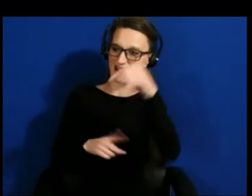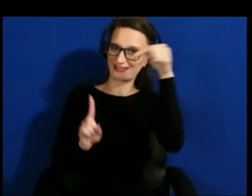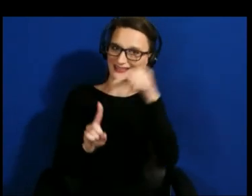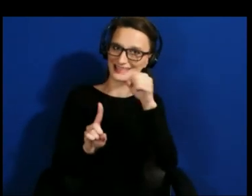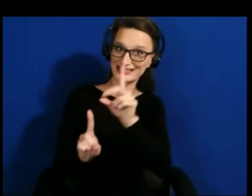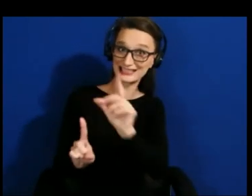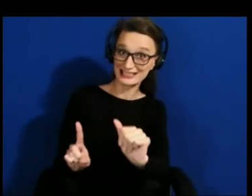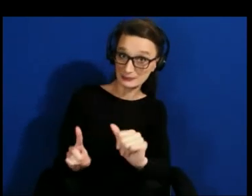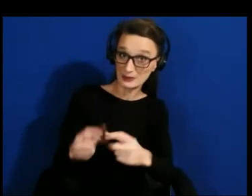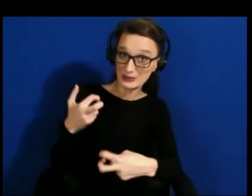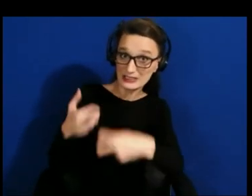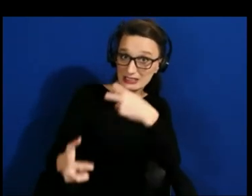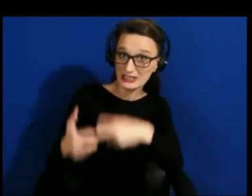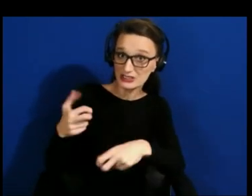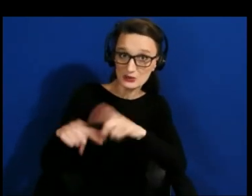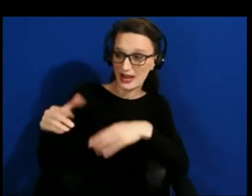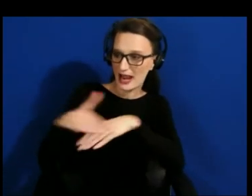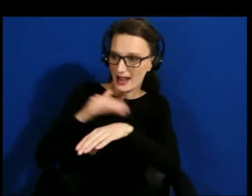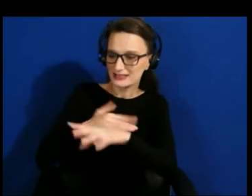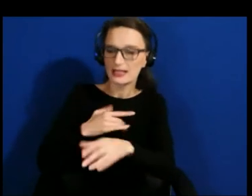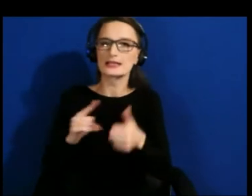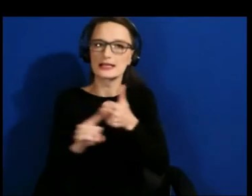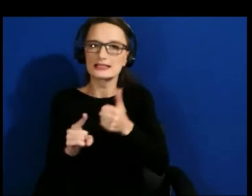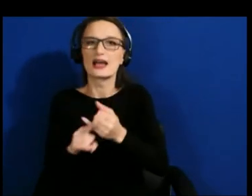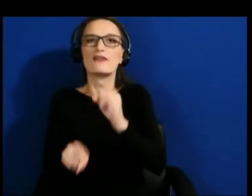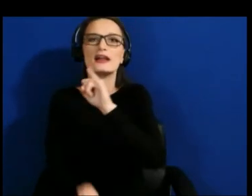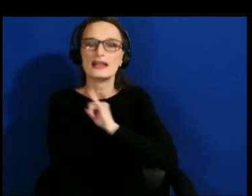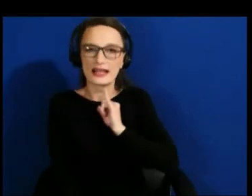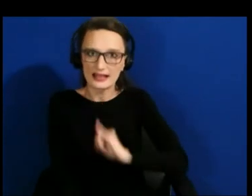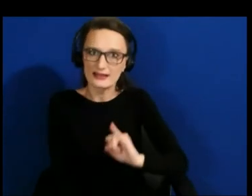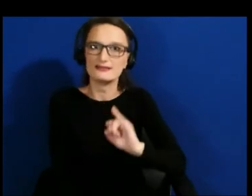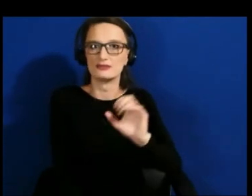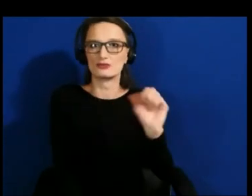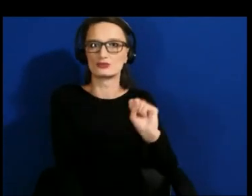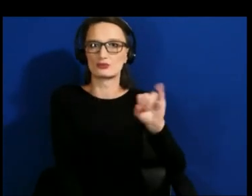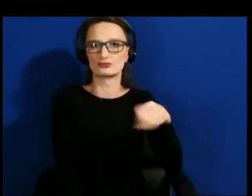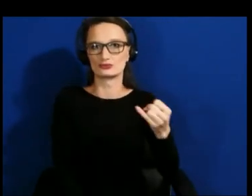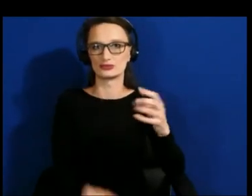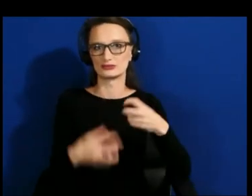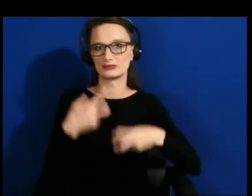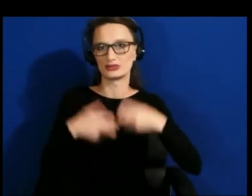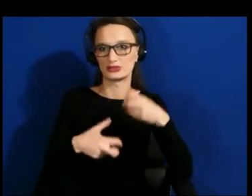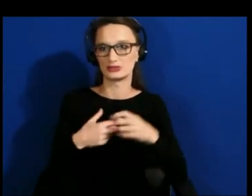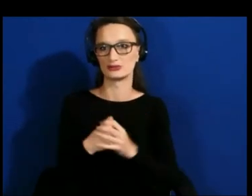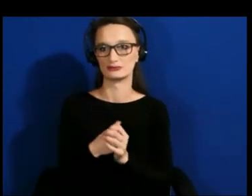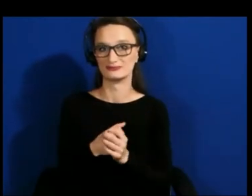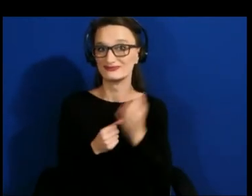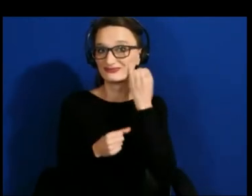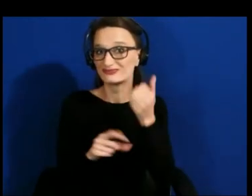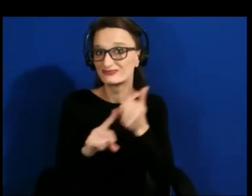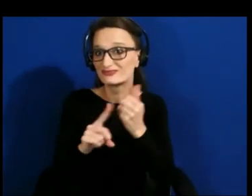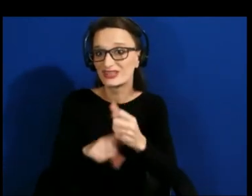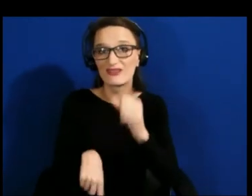as a feel good initiative but these initiatives are revenue drivers and if you do not have this